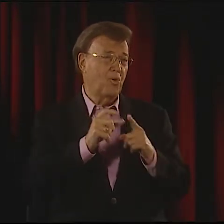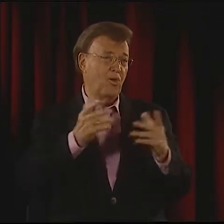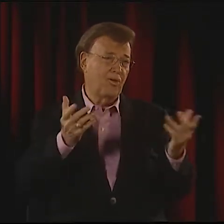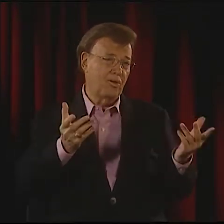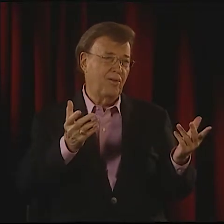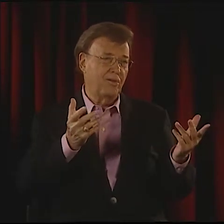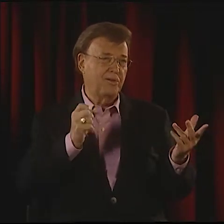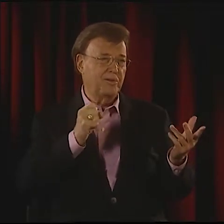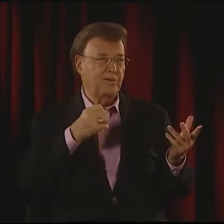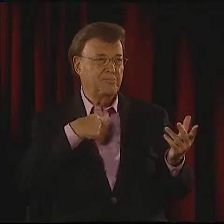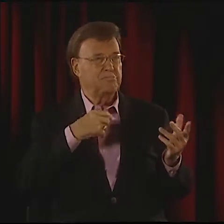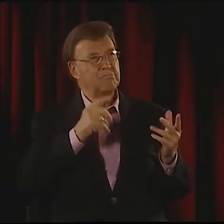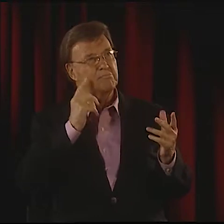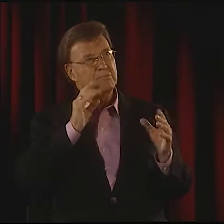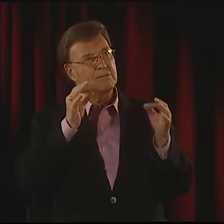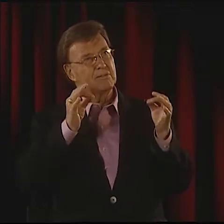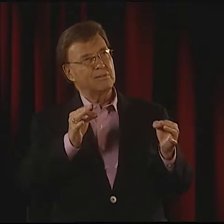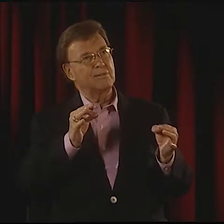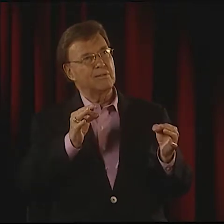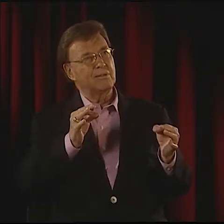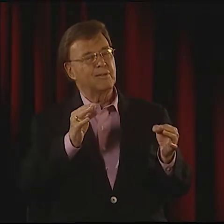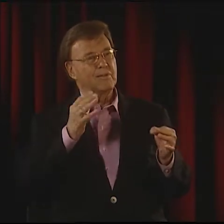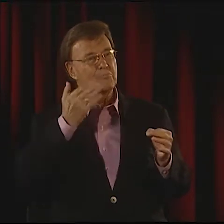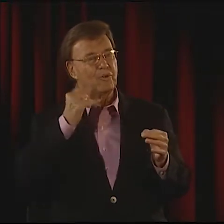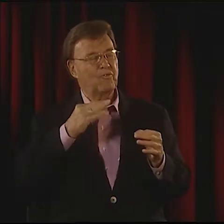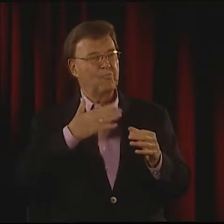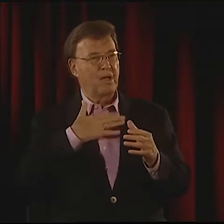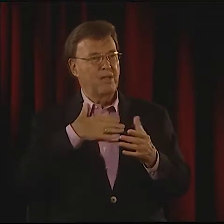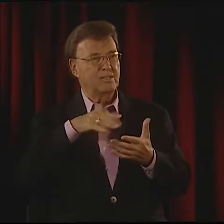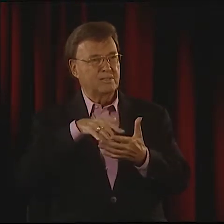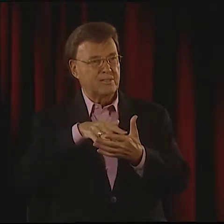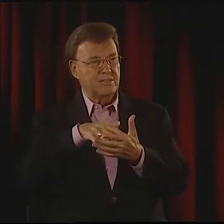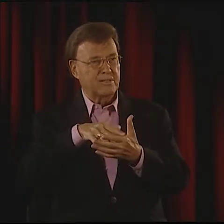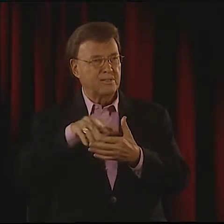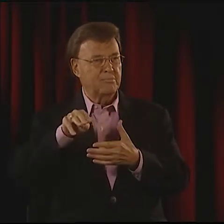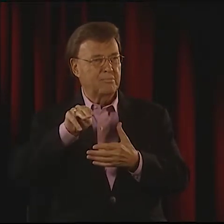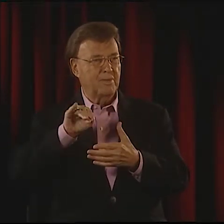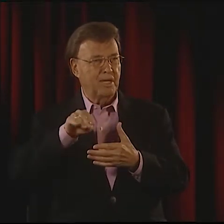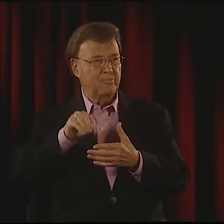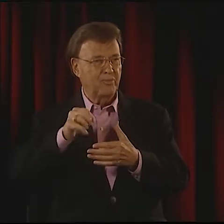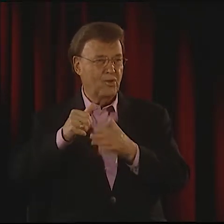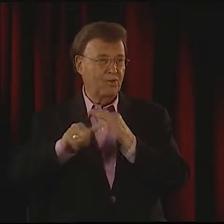I REFER TO THIS AS VISUAL VERNACULAR FOR LACK OF A BETTER TERM.